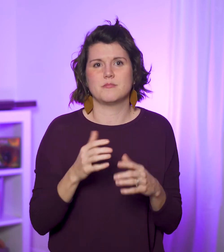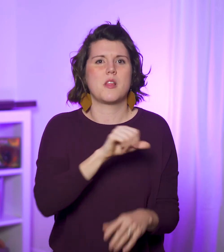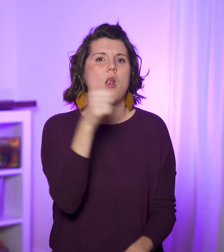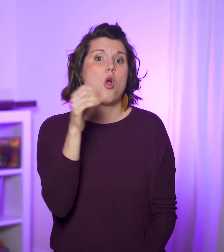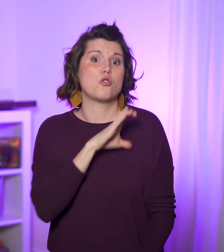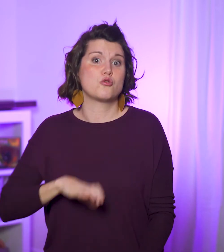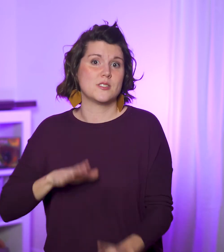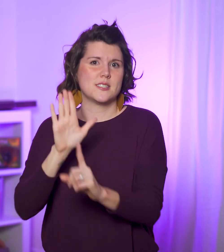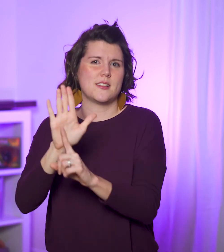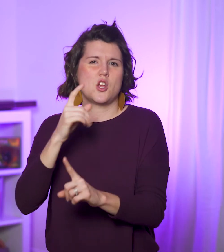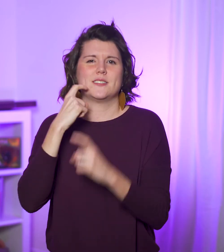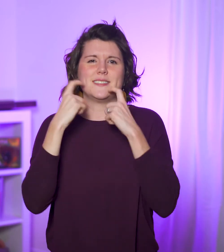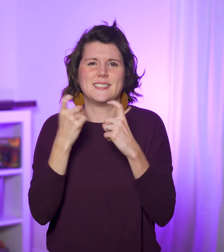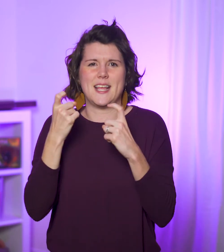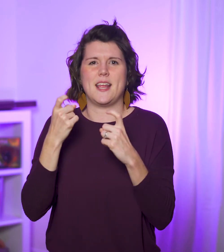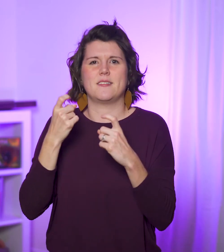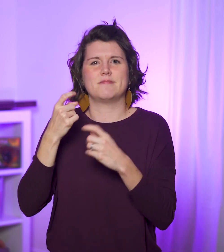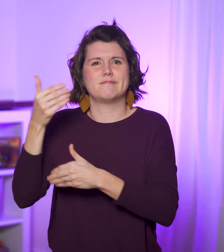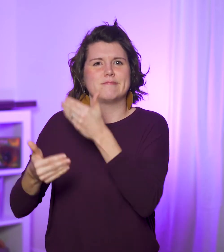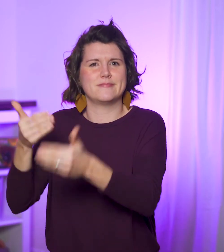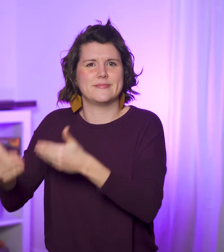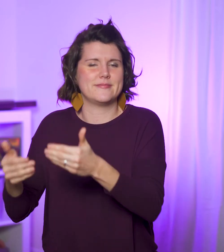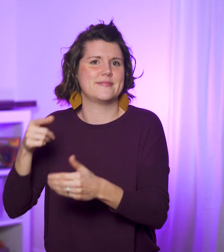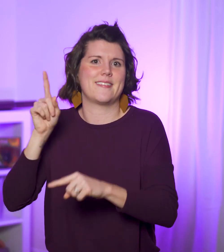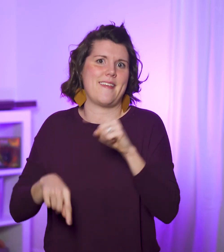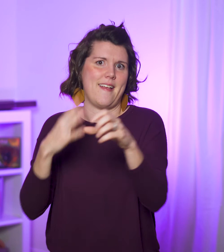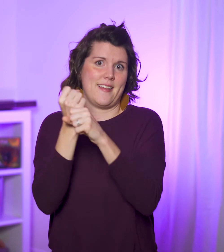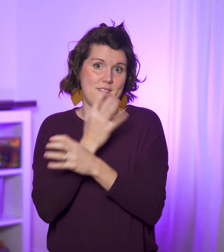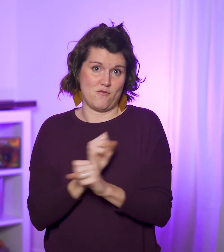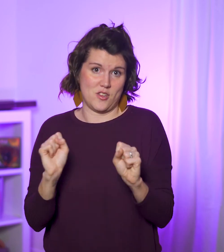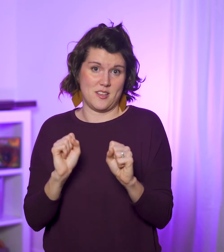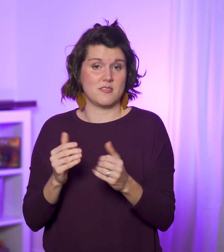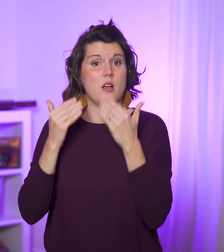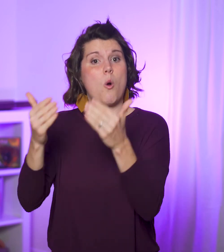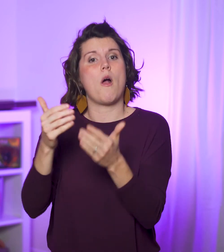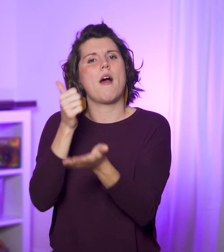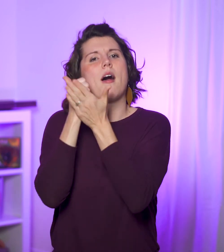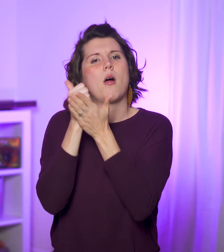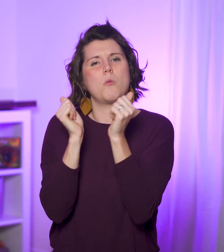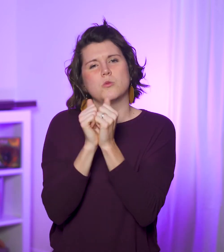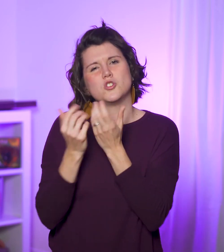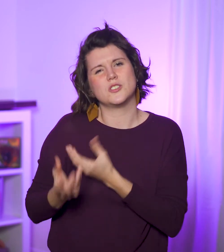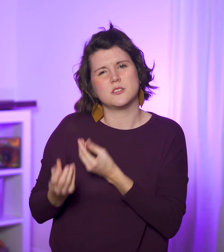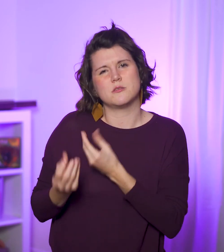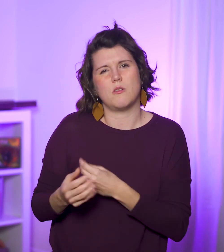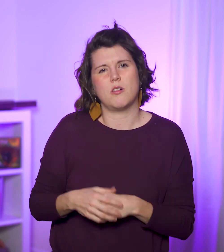If another Christian is ensnared in sin patterns and can’t get free, lean in with gentleness to help.